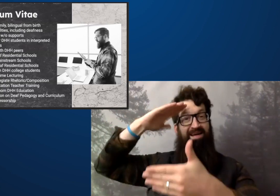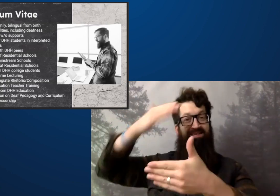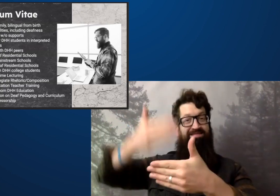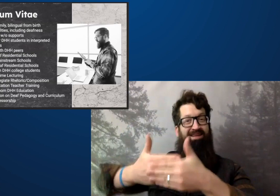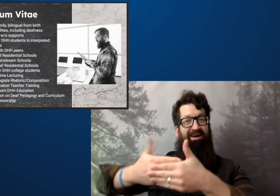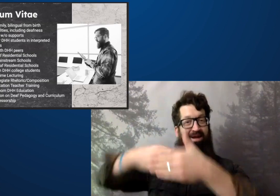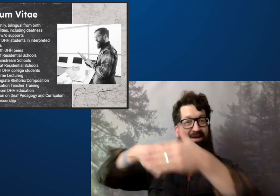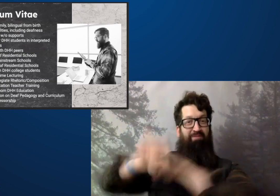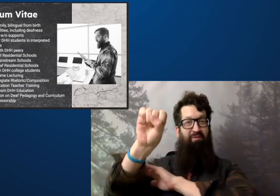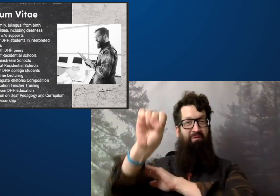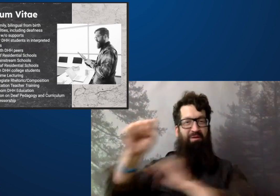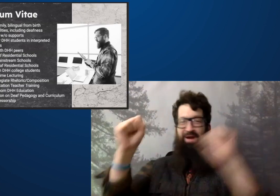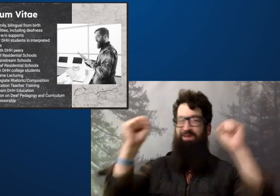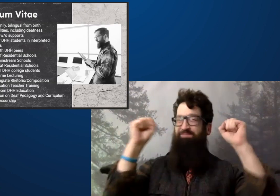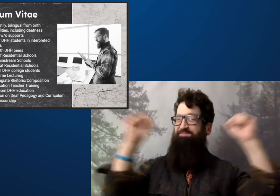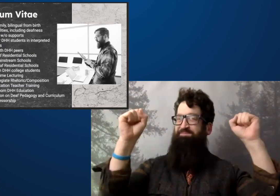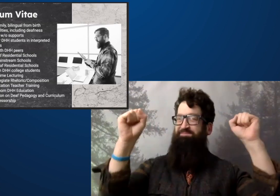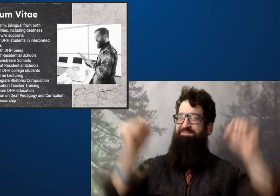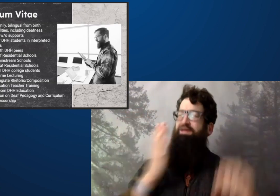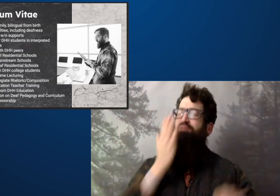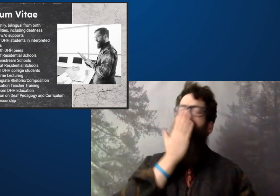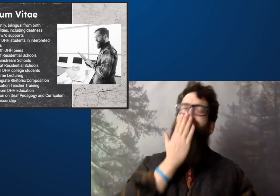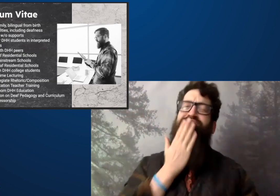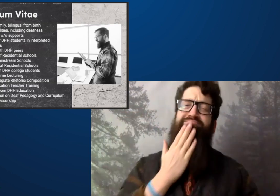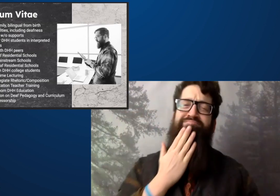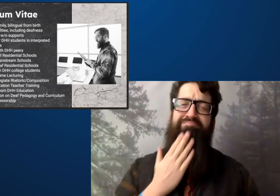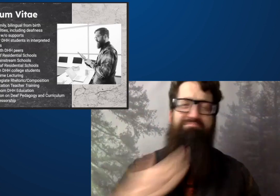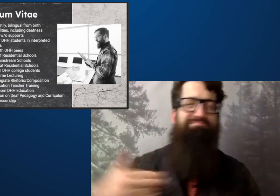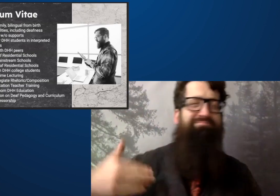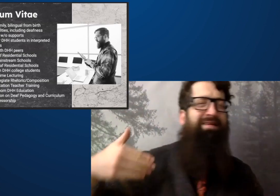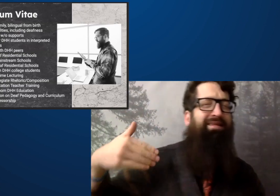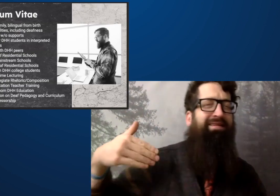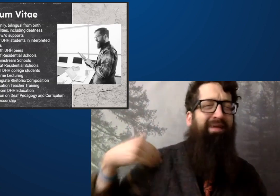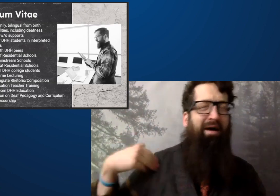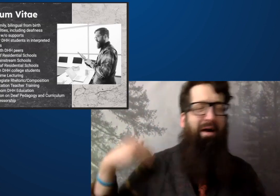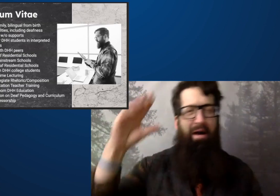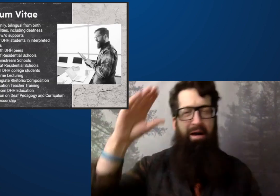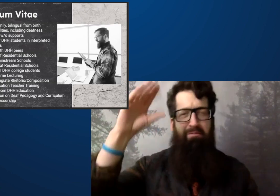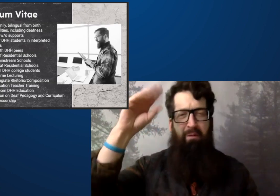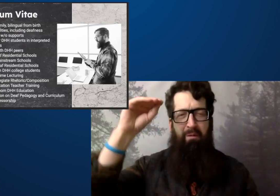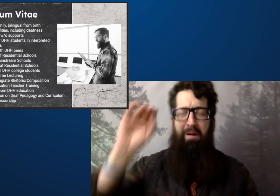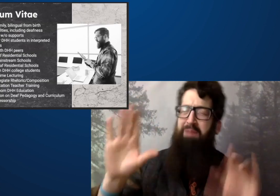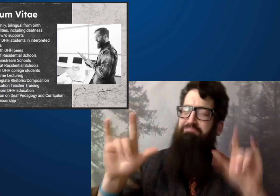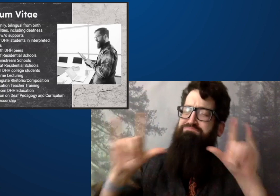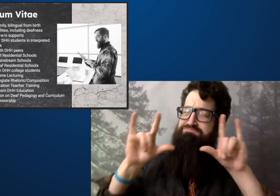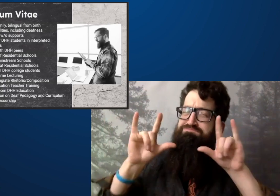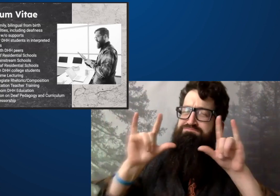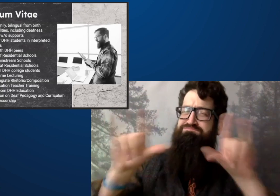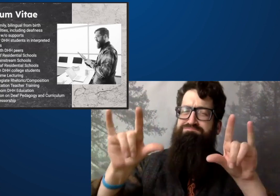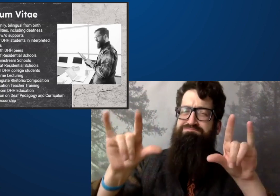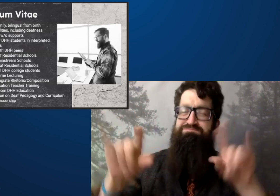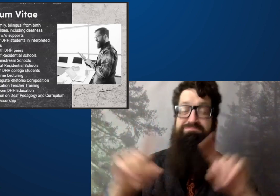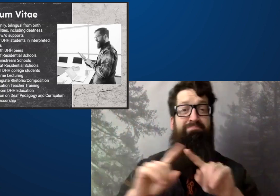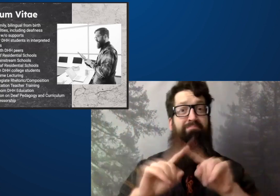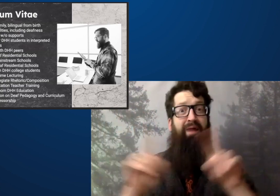like to share is that my son was born, and he is such a beautiful young child.